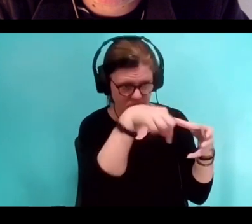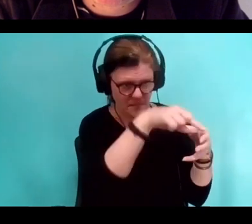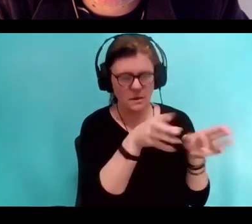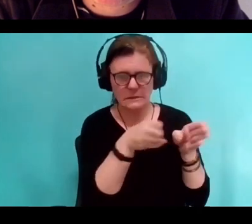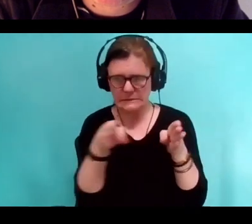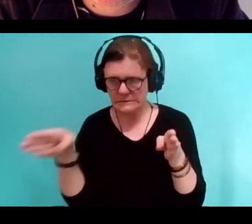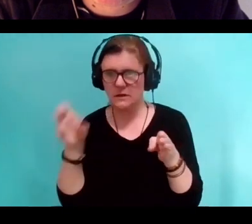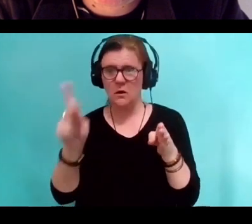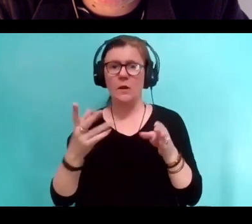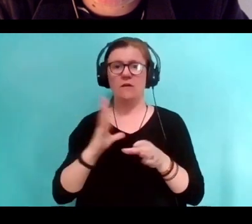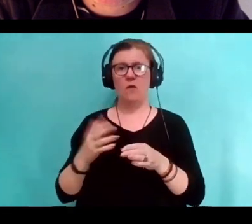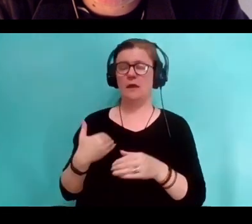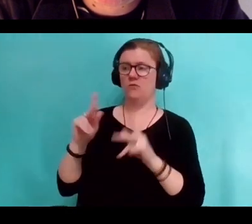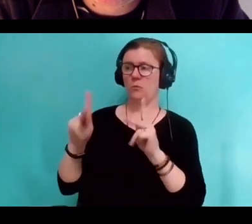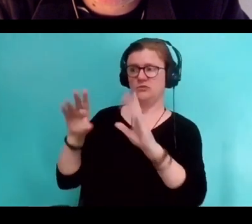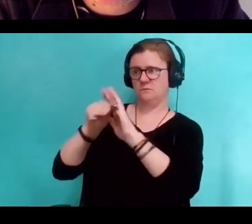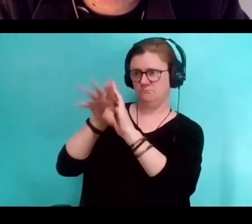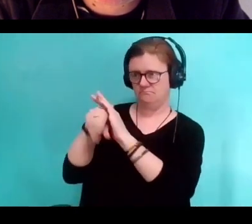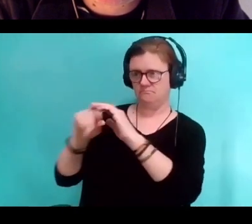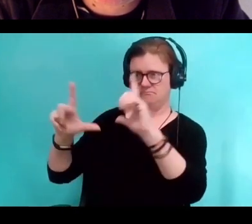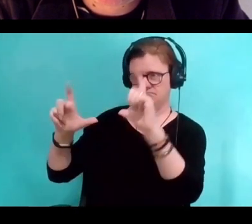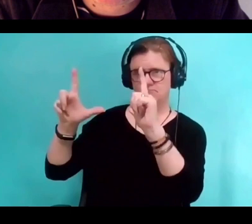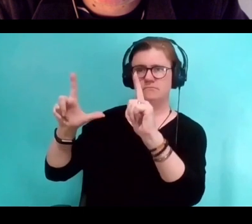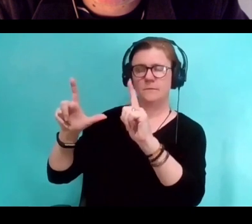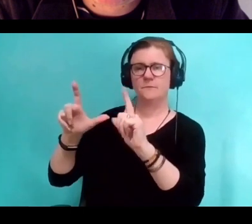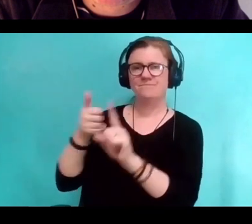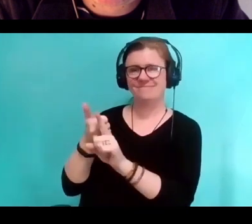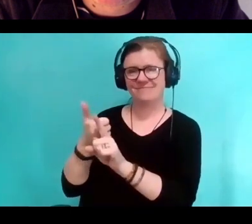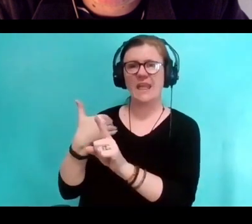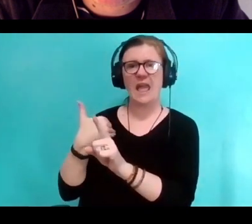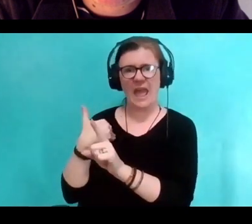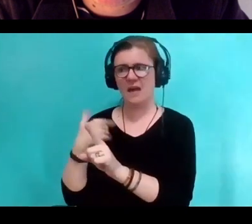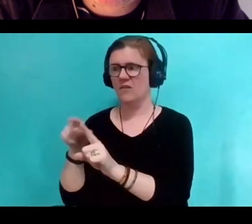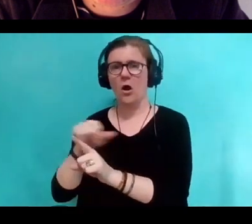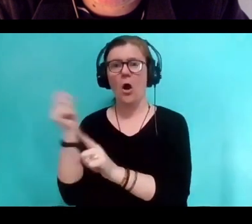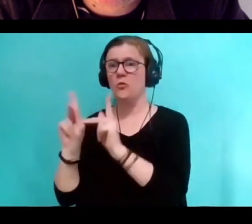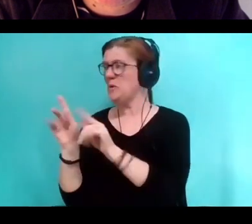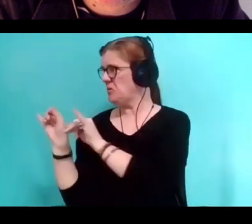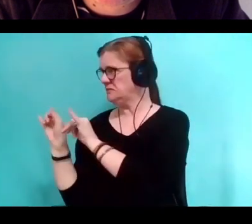if I'm gonna do someone's portrait, and I know that they have these congruences with other people I worked with,